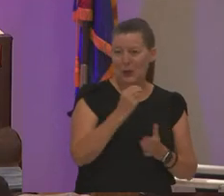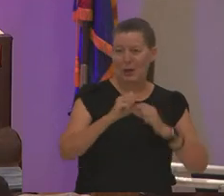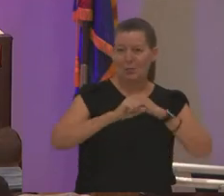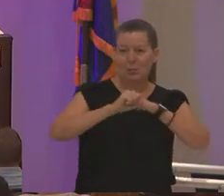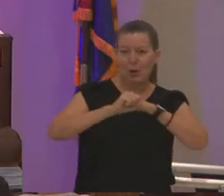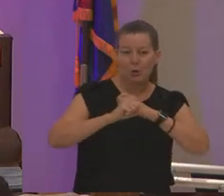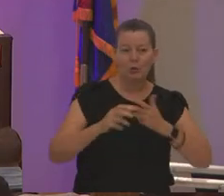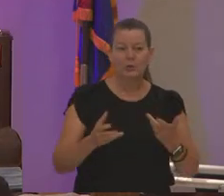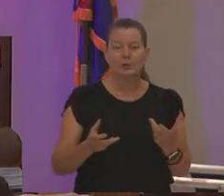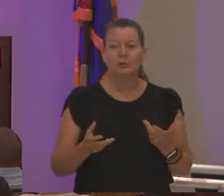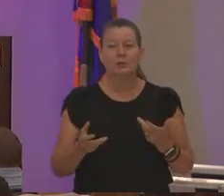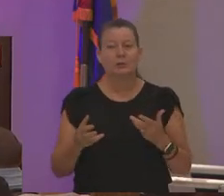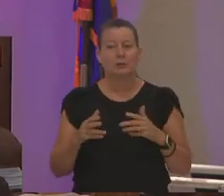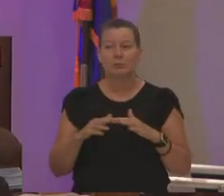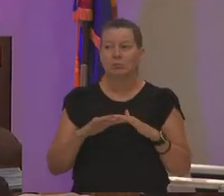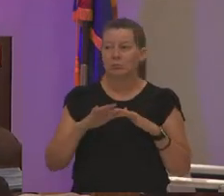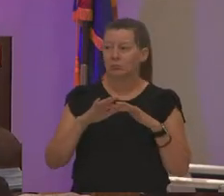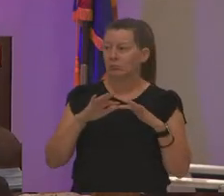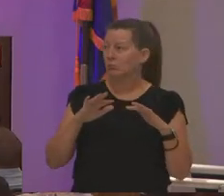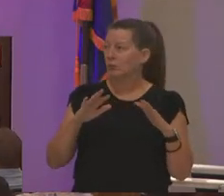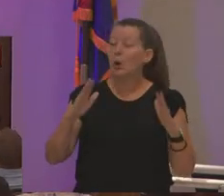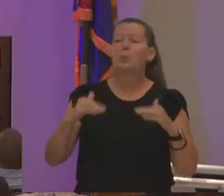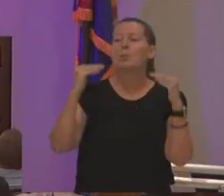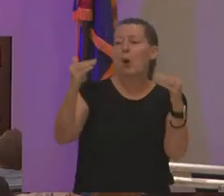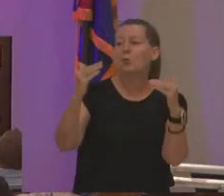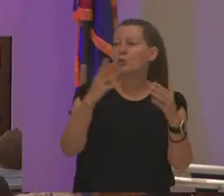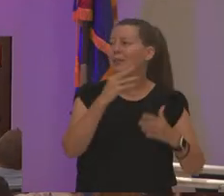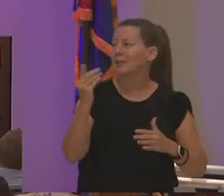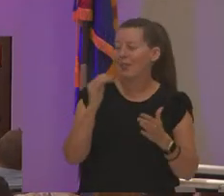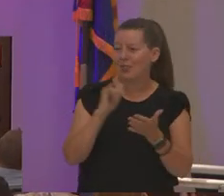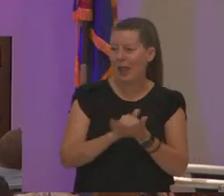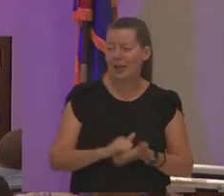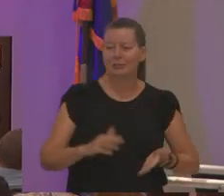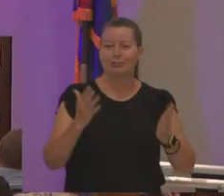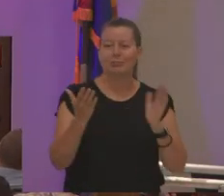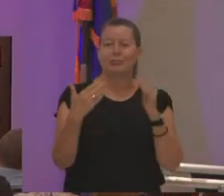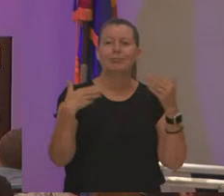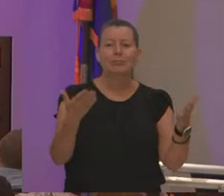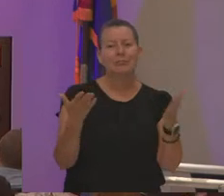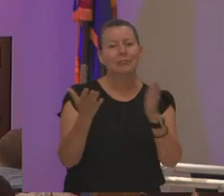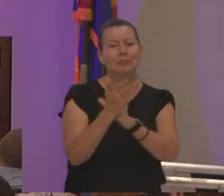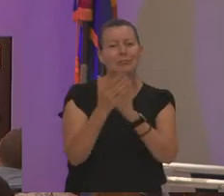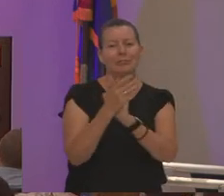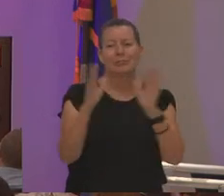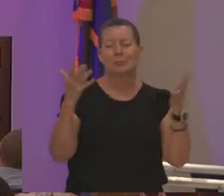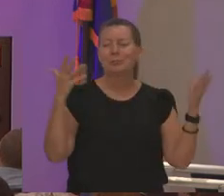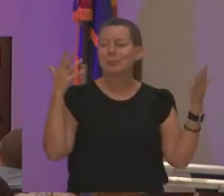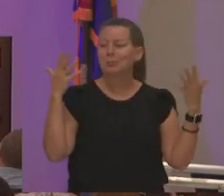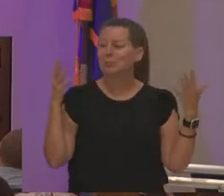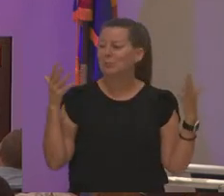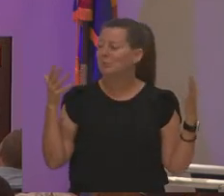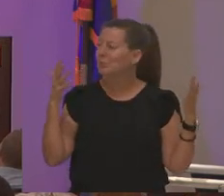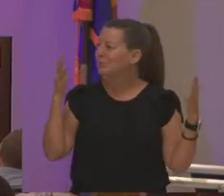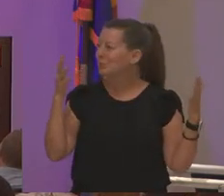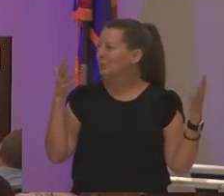yes so let's please give them a round of applause and they've joined the thunderbird team moved up